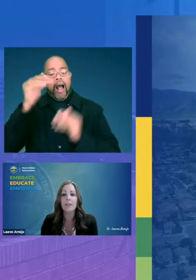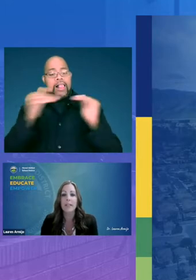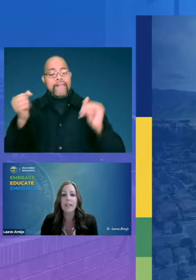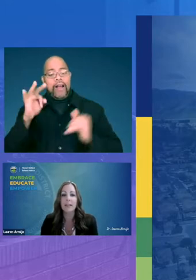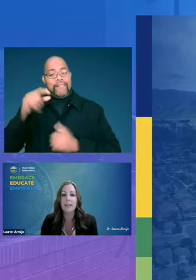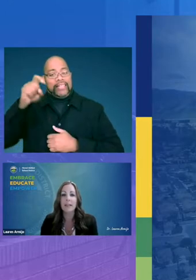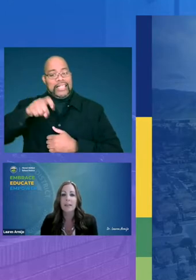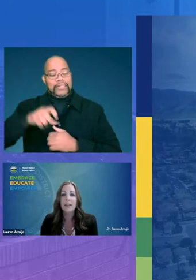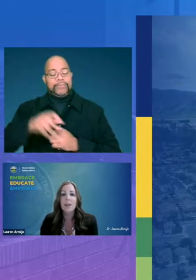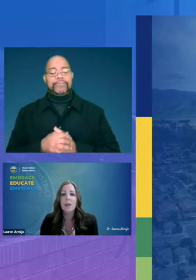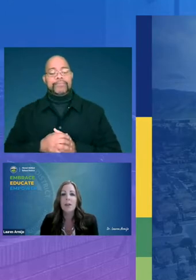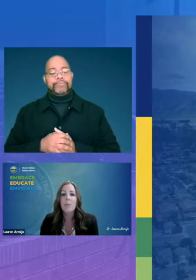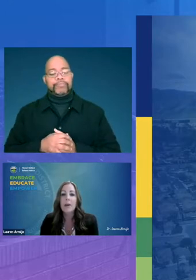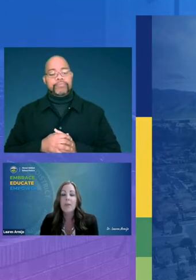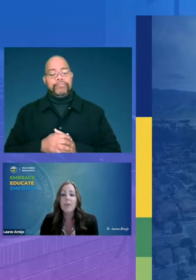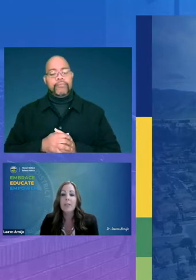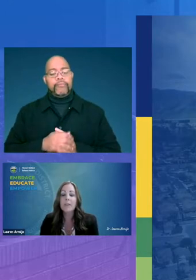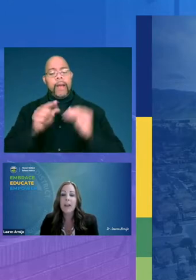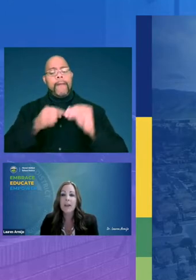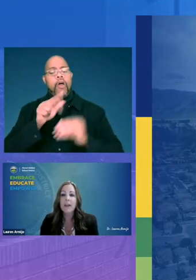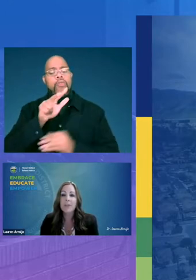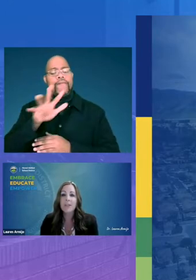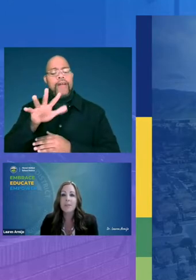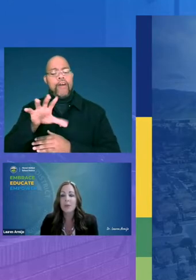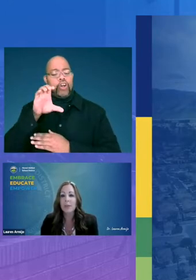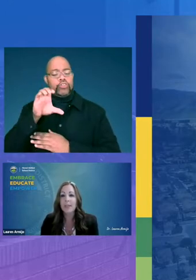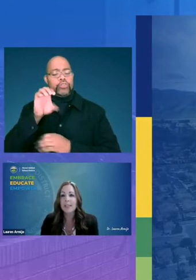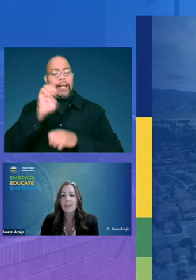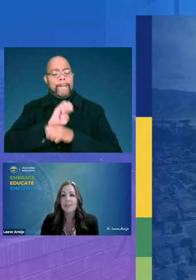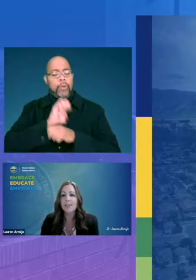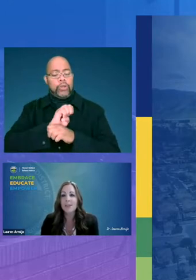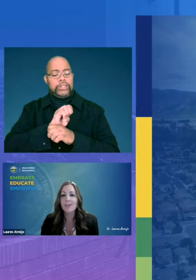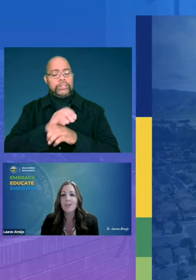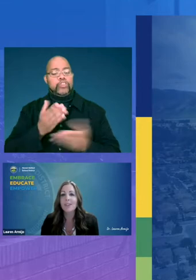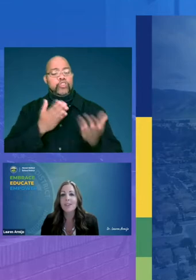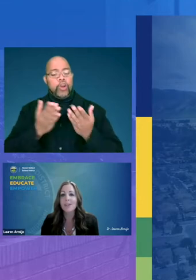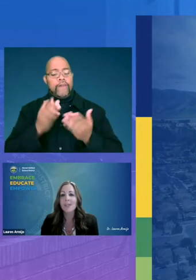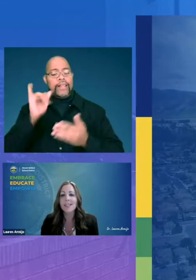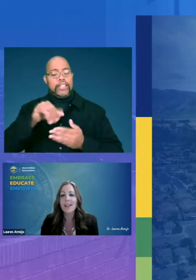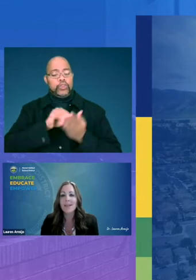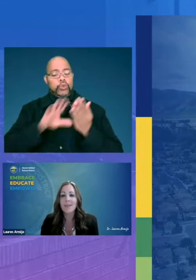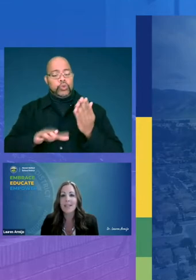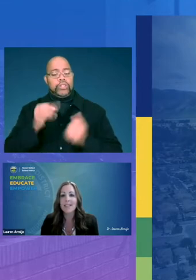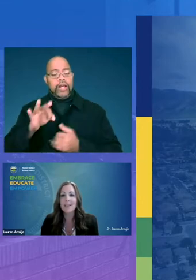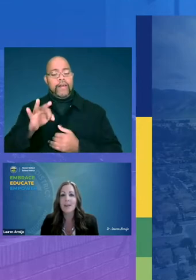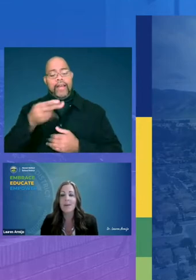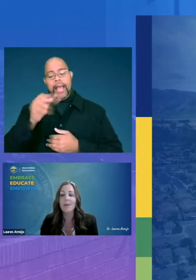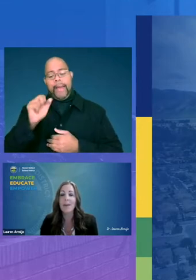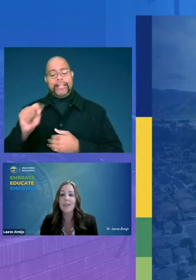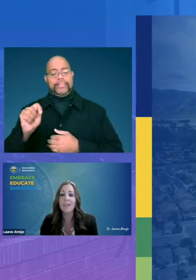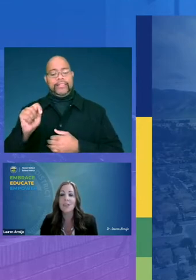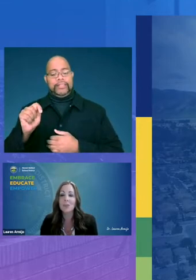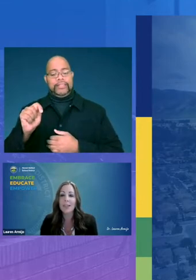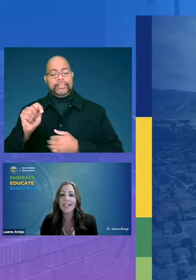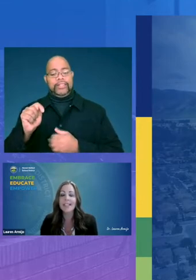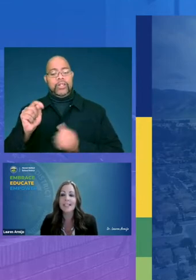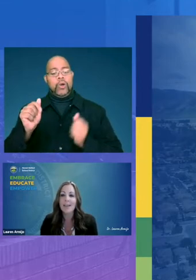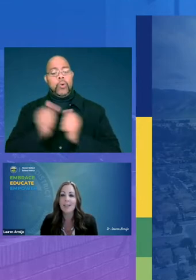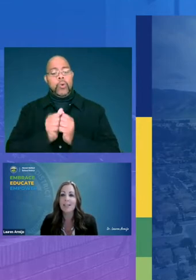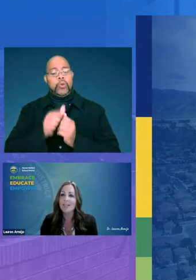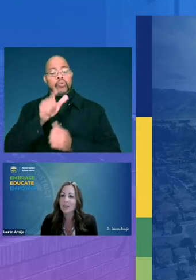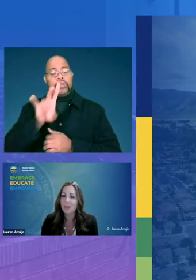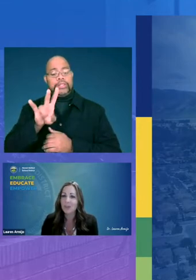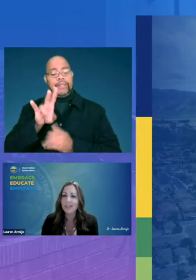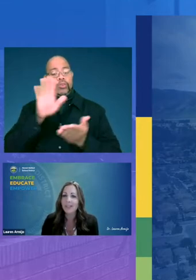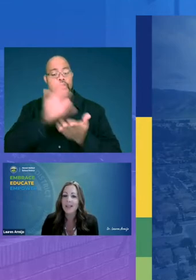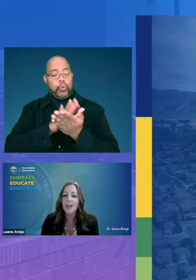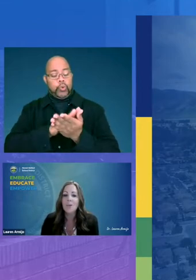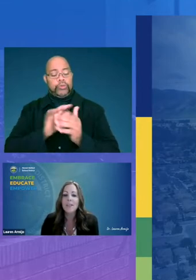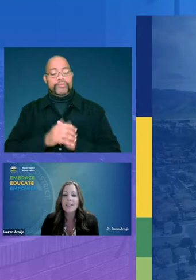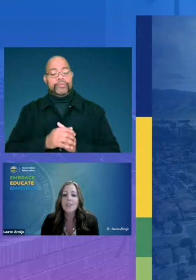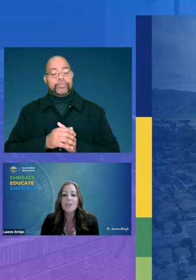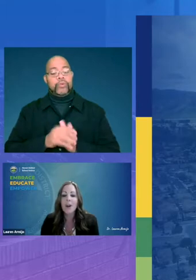need about 3 500 employees serve the students of hemet amongst 27 schools with a strong